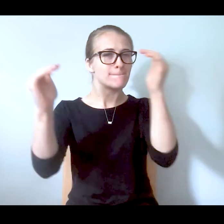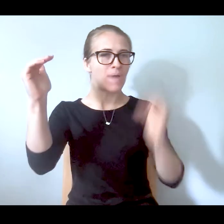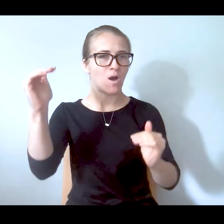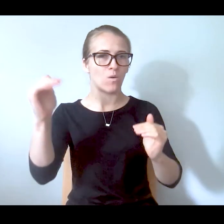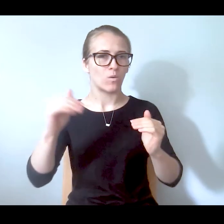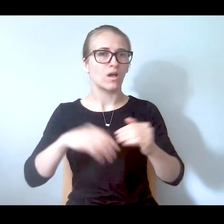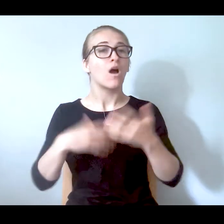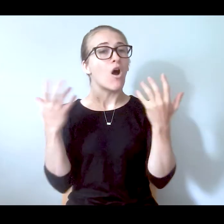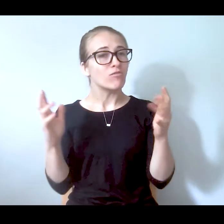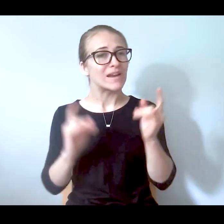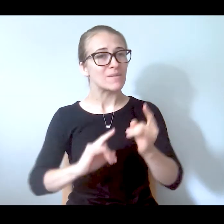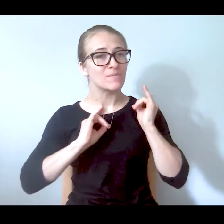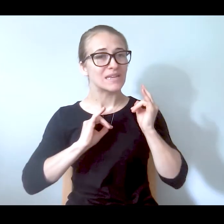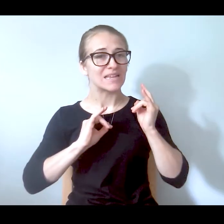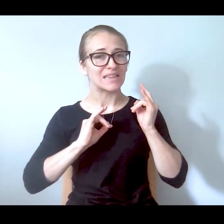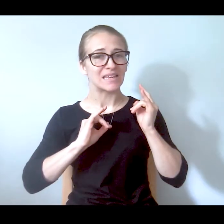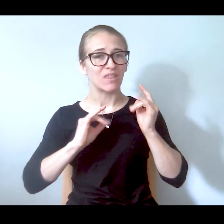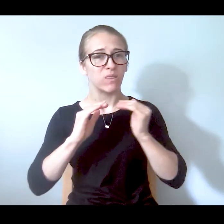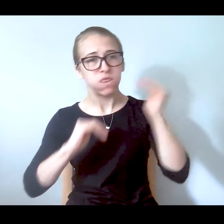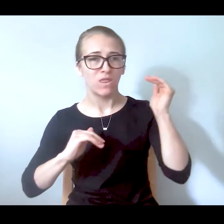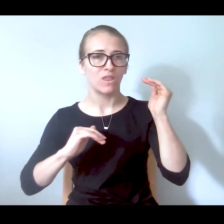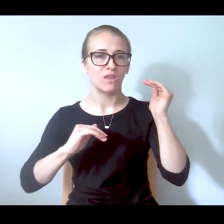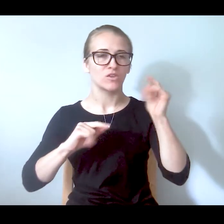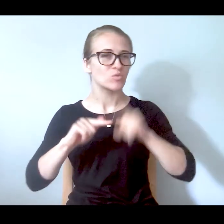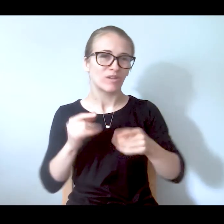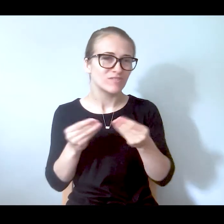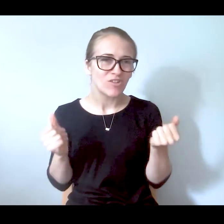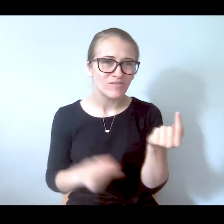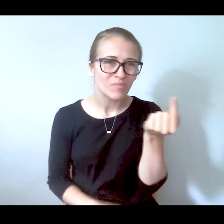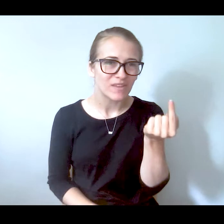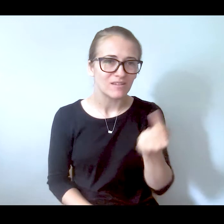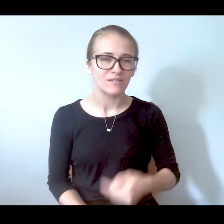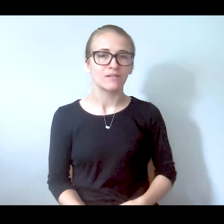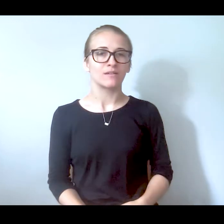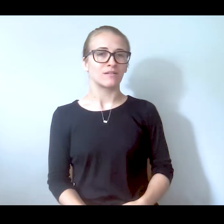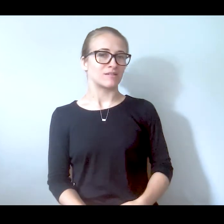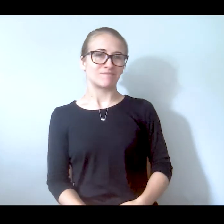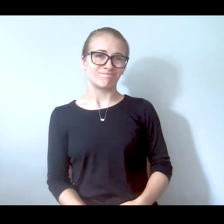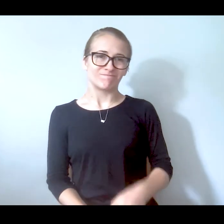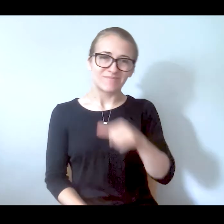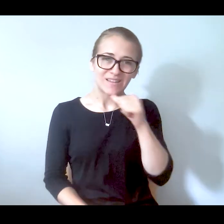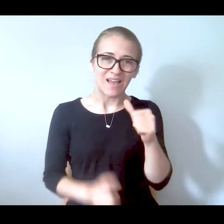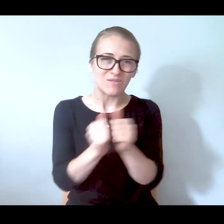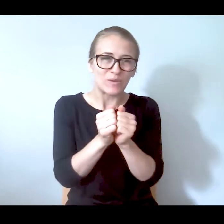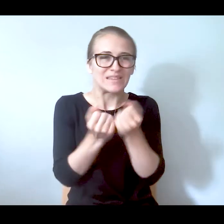the hole for resolving something in a very supportive way.